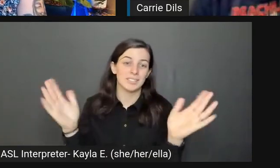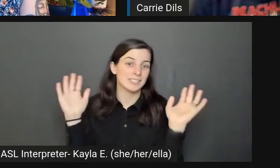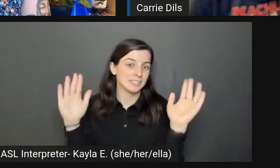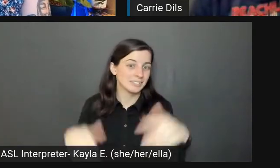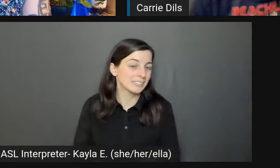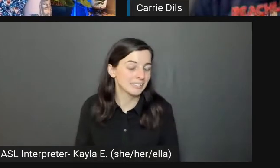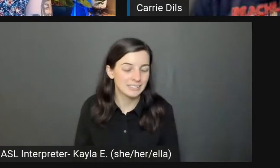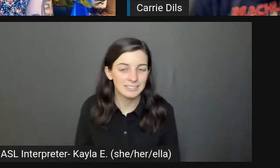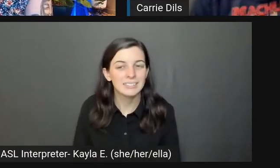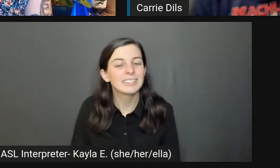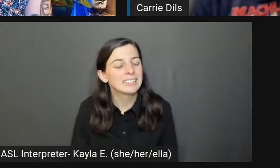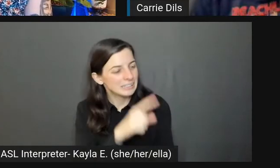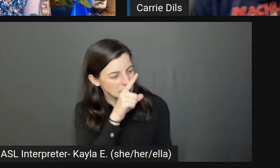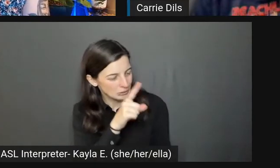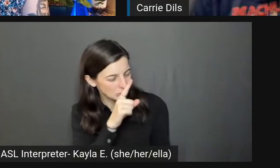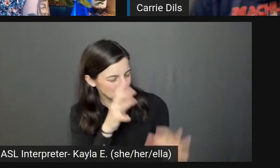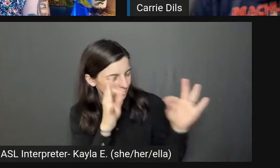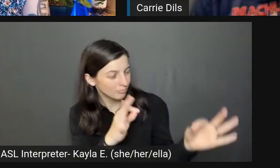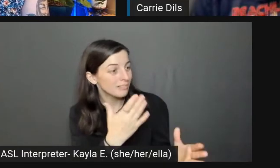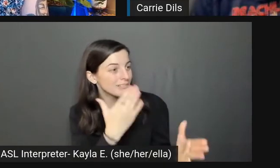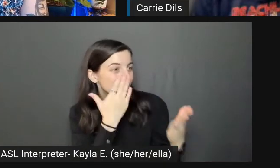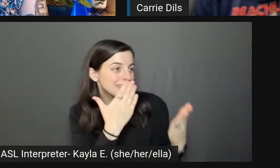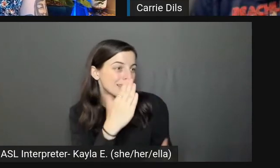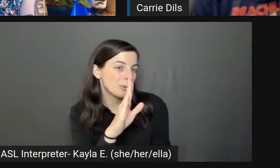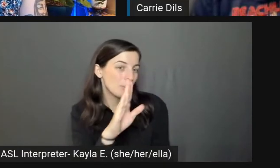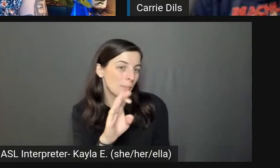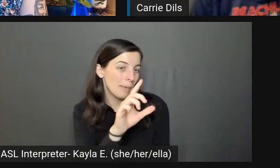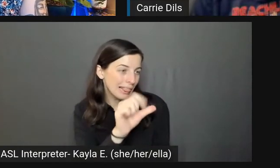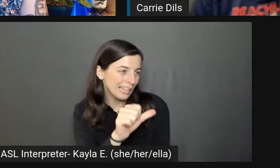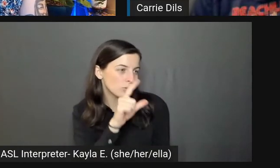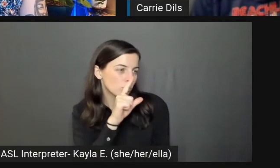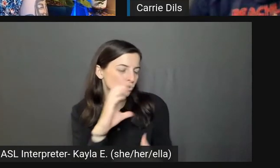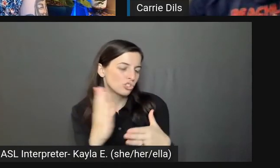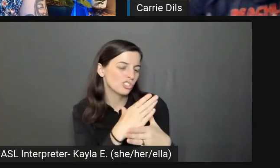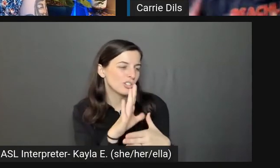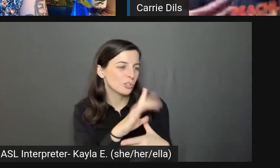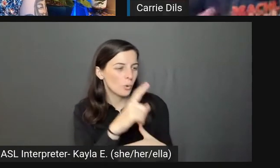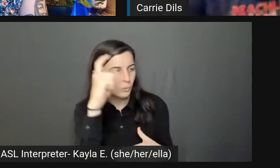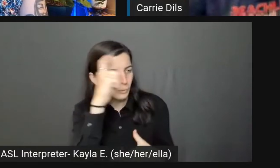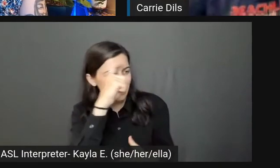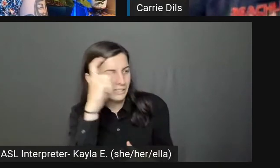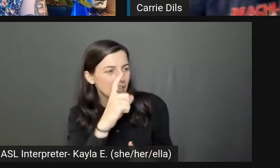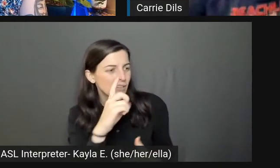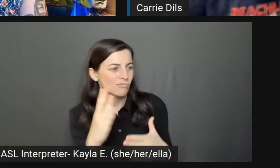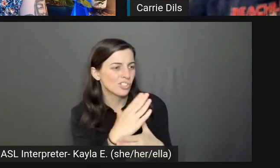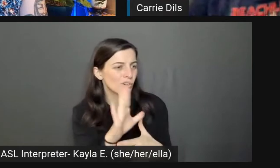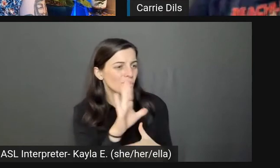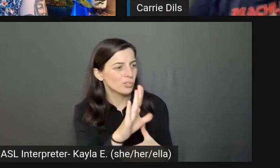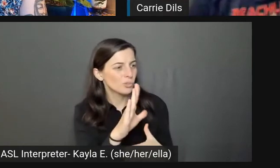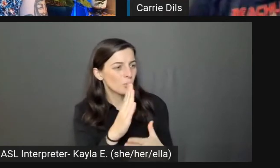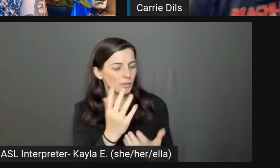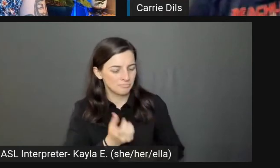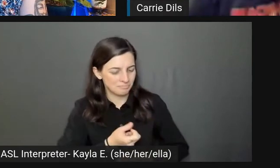Thank you Bela, so much for sharing your wisdom and your exuberance and your lived experiences.